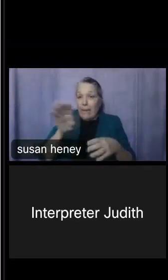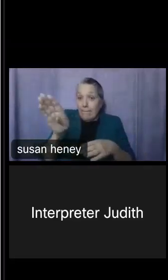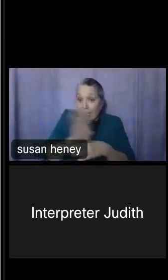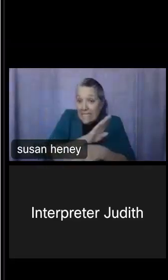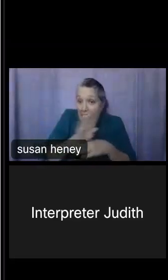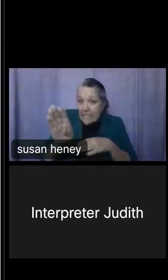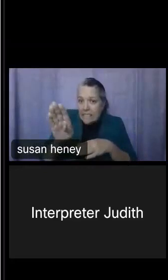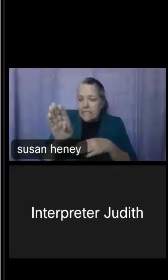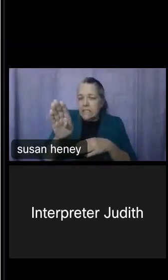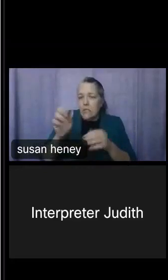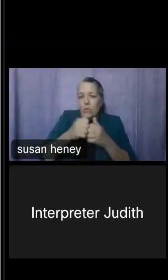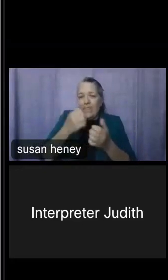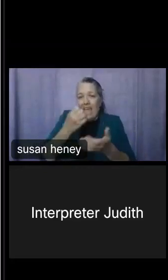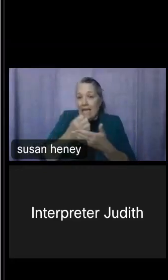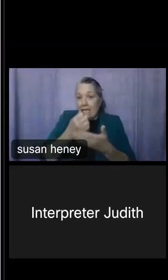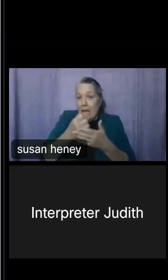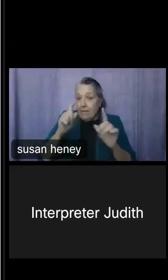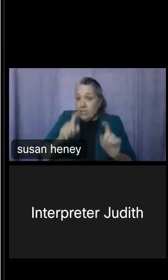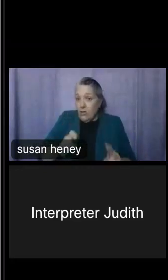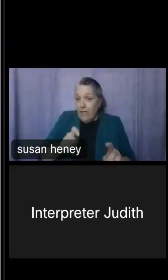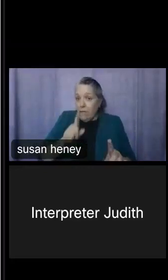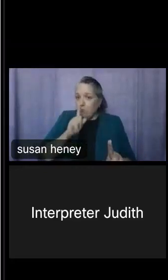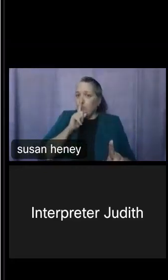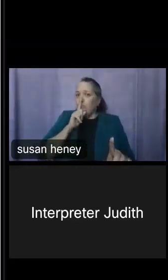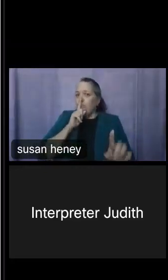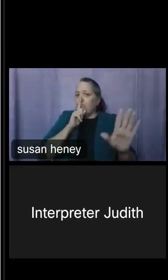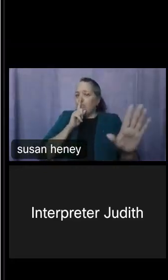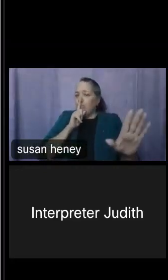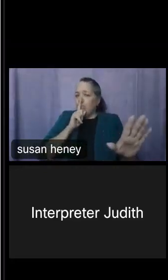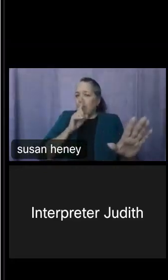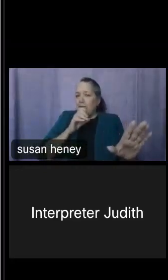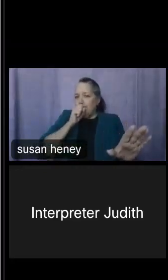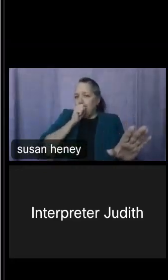in the survey. You can find block information in the latest